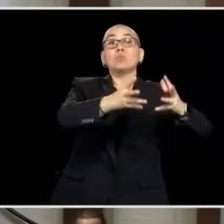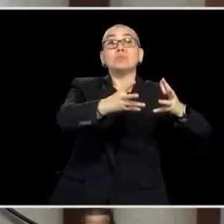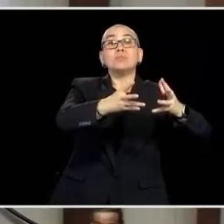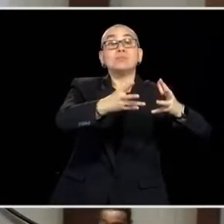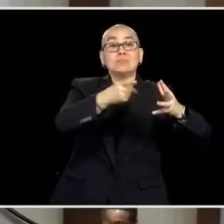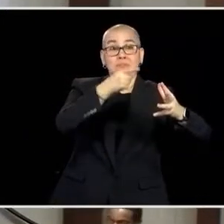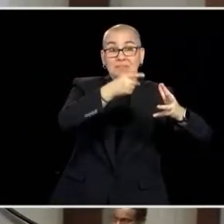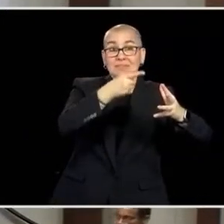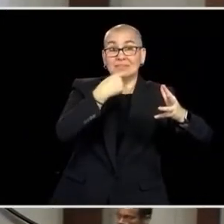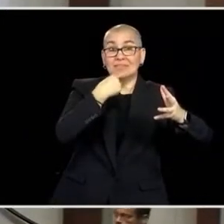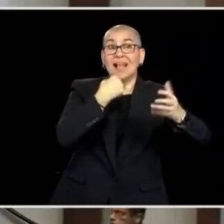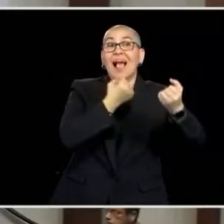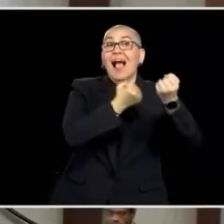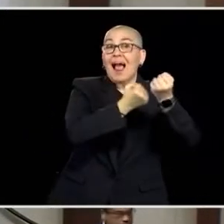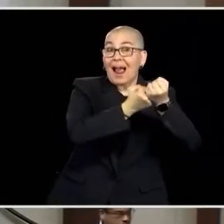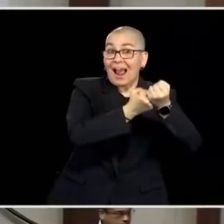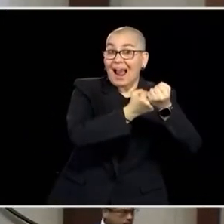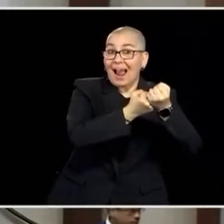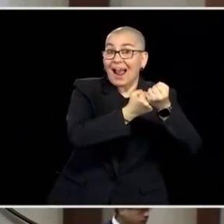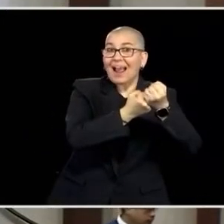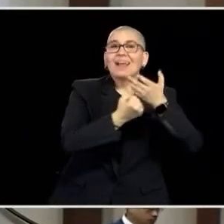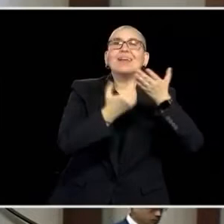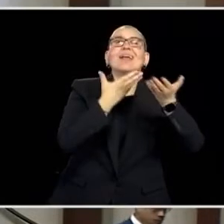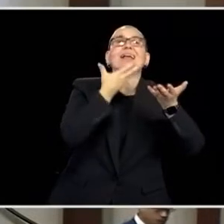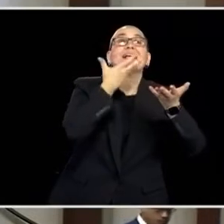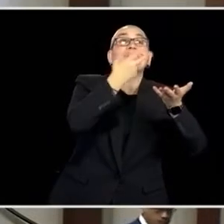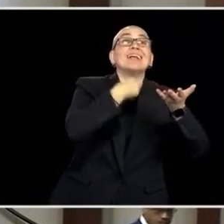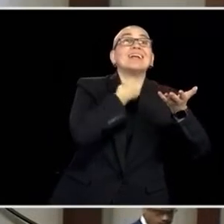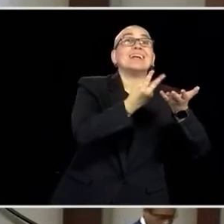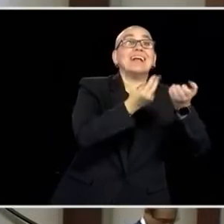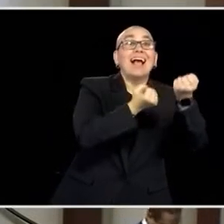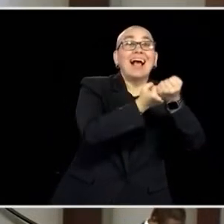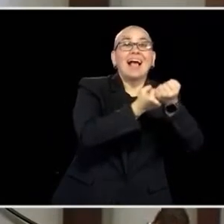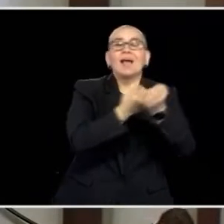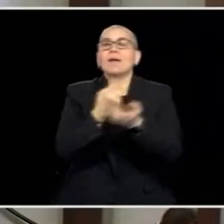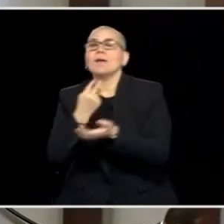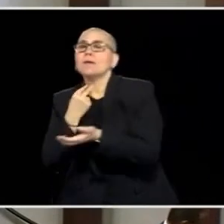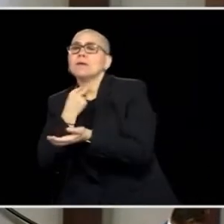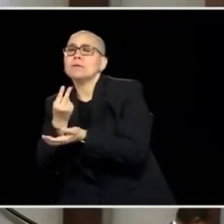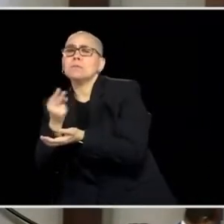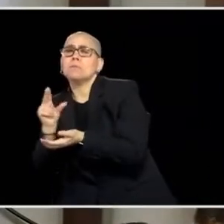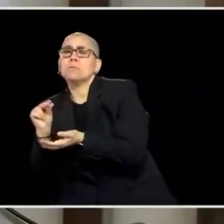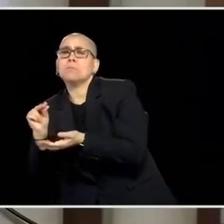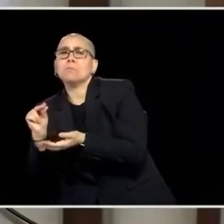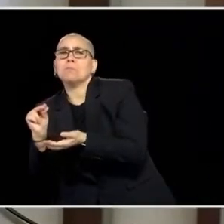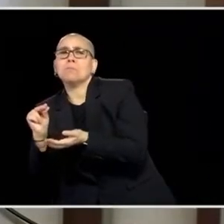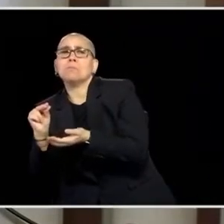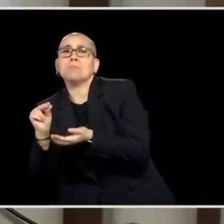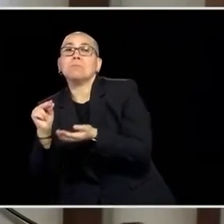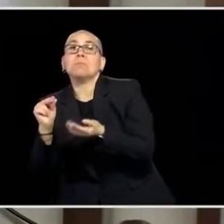AYE? THOSE OPPOSED, PLEASE SAY NO. NO!! THE MOTION PREVAILS, THE HOUSE STANDS ADJOURNED UNTIL